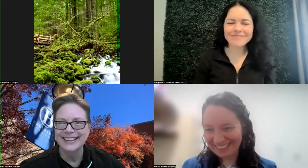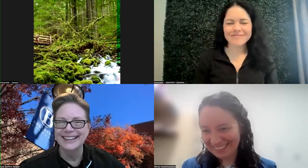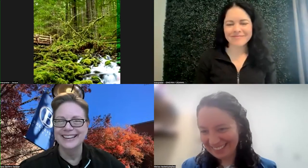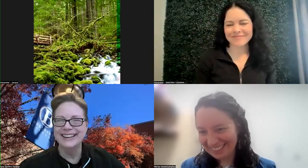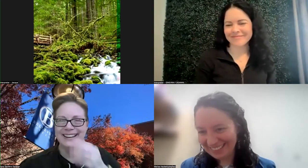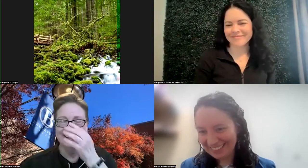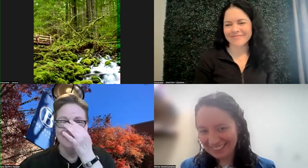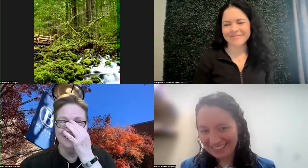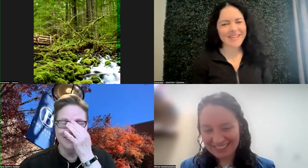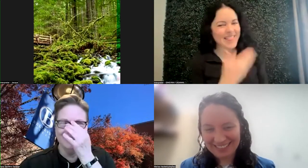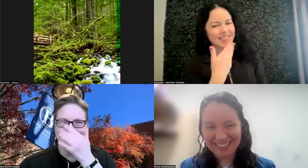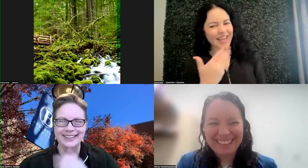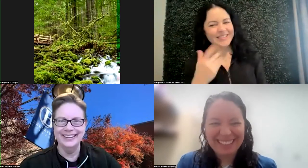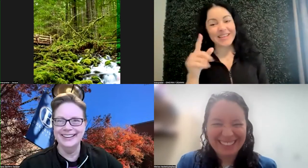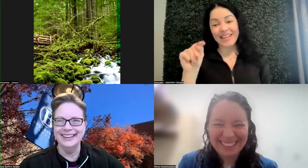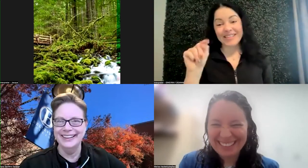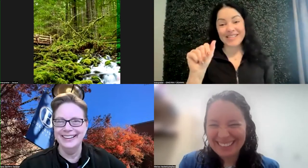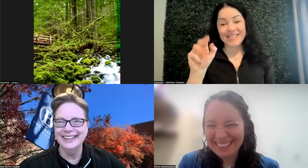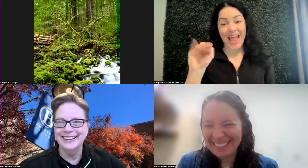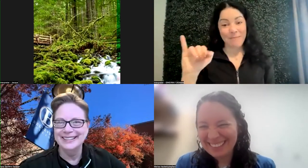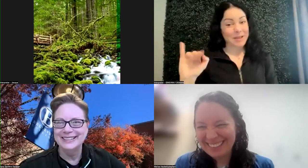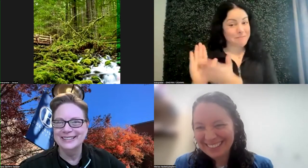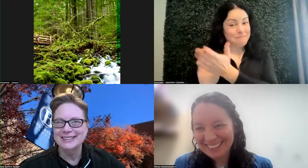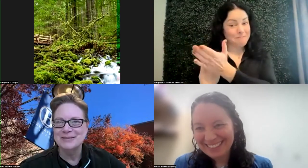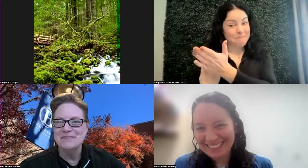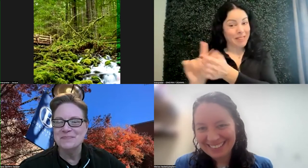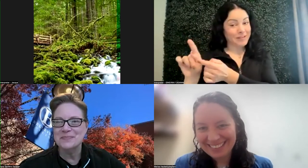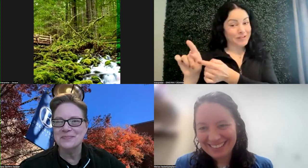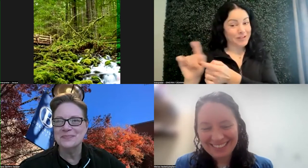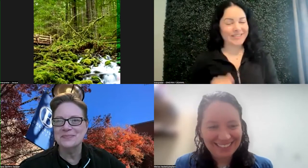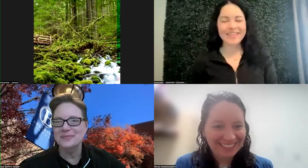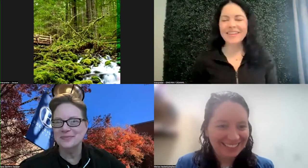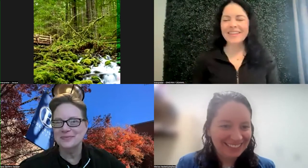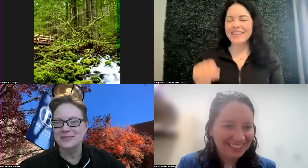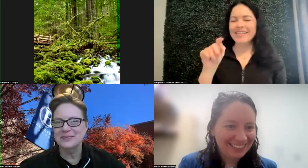KAYLA Brown: Thanks to Tami for that one. And Sara, I would say-- this is Tami,